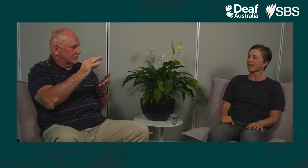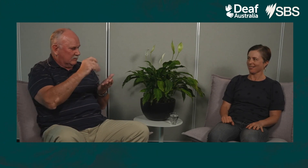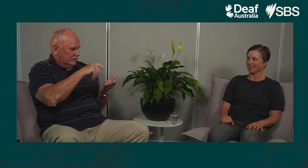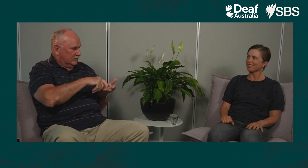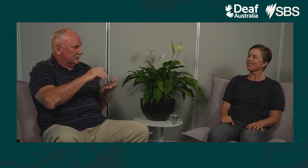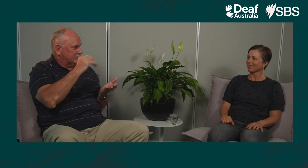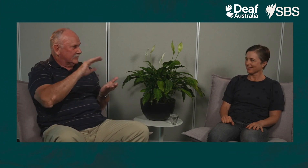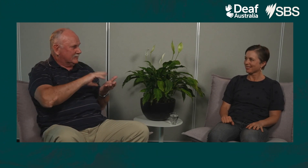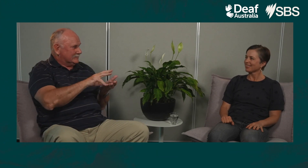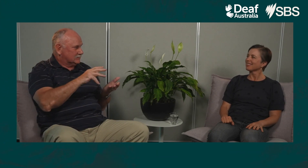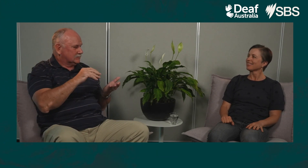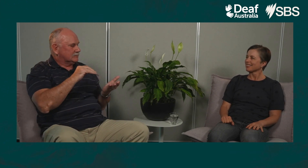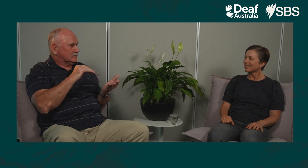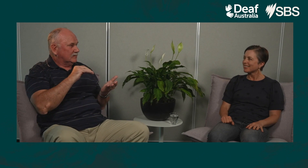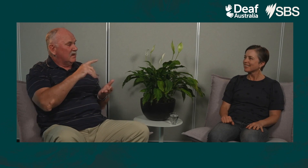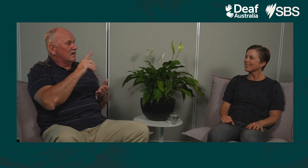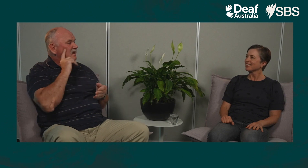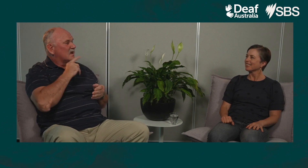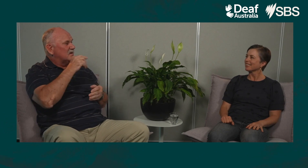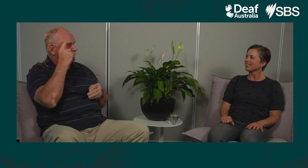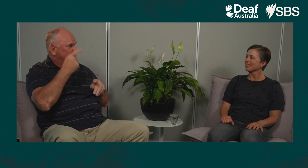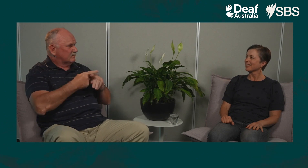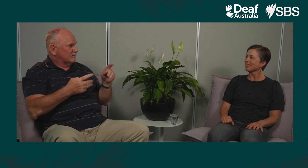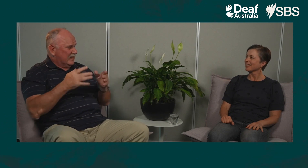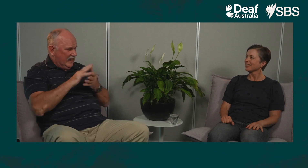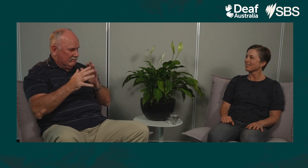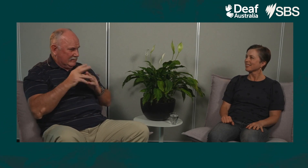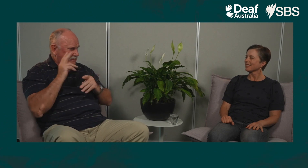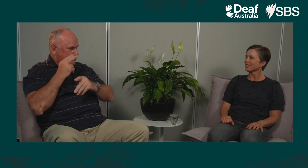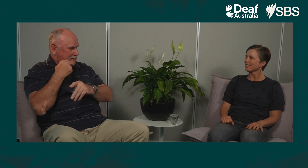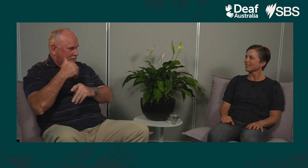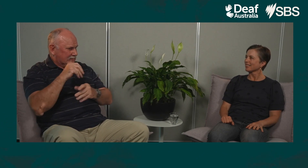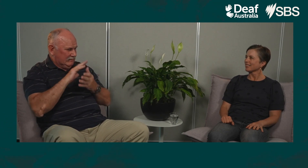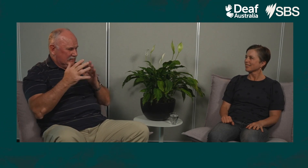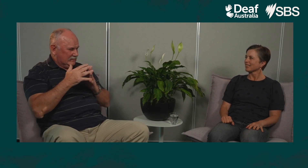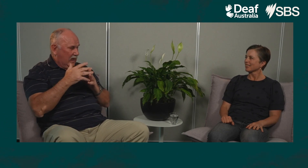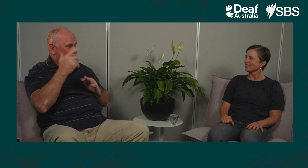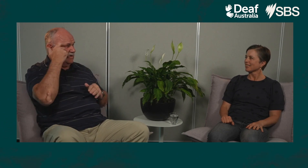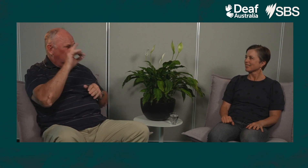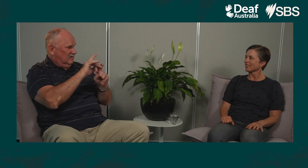So nevertheless, he thinks okay, what I might do is I'll drive around to this suburb.